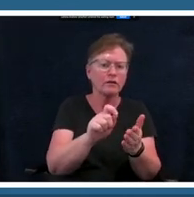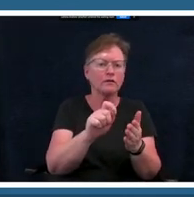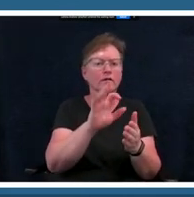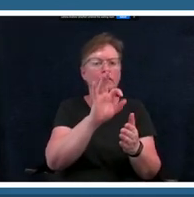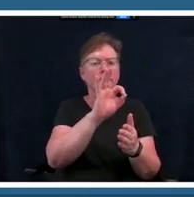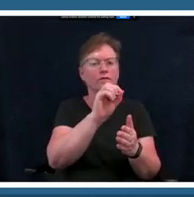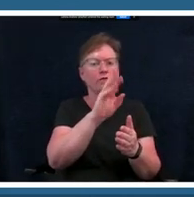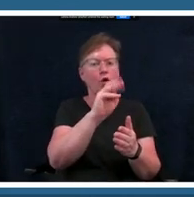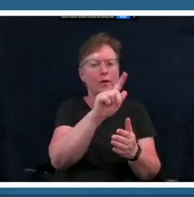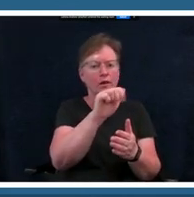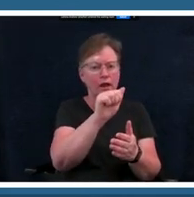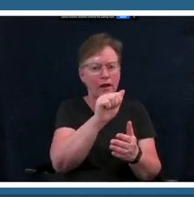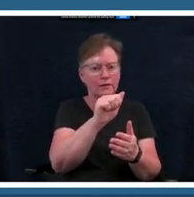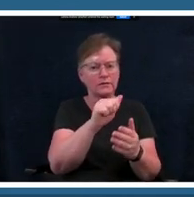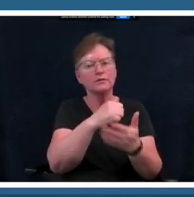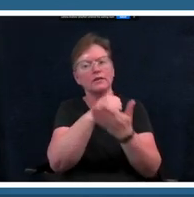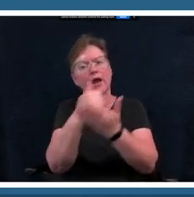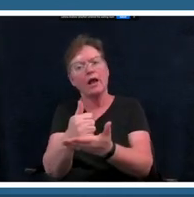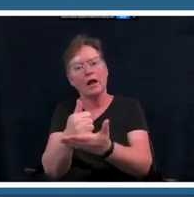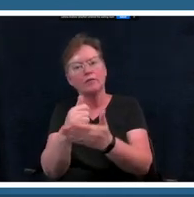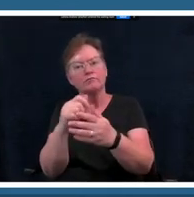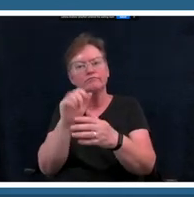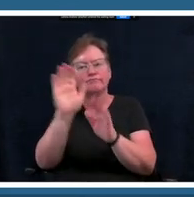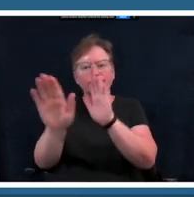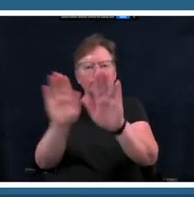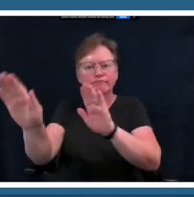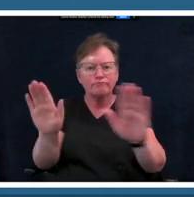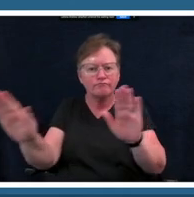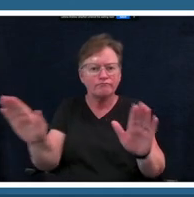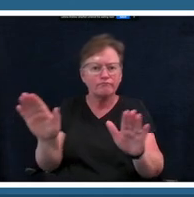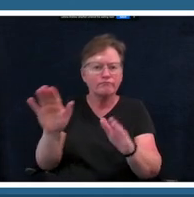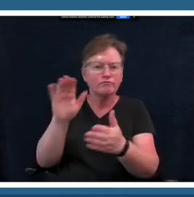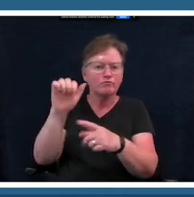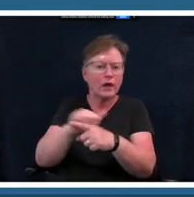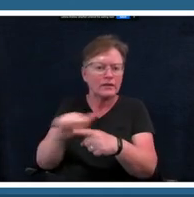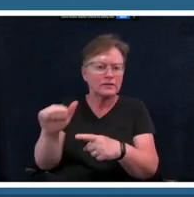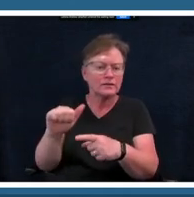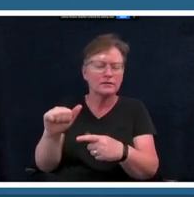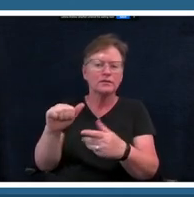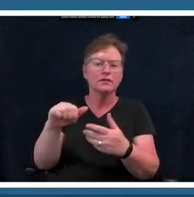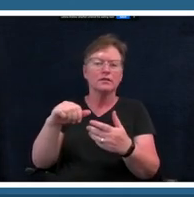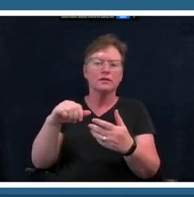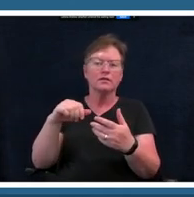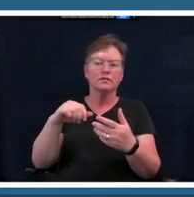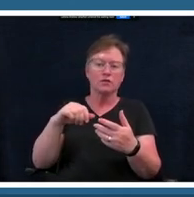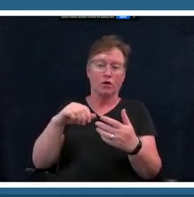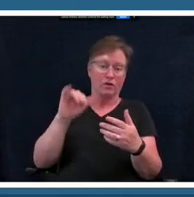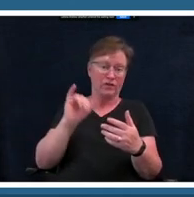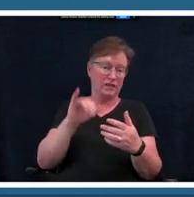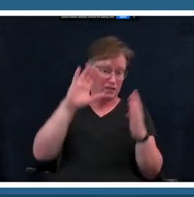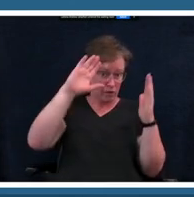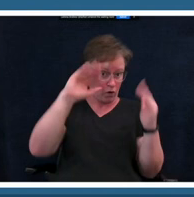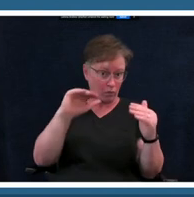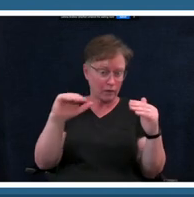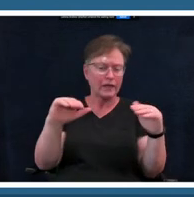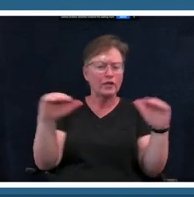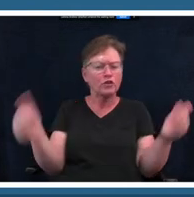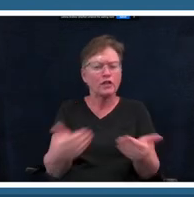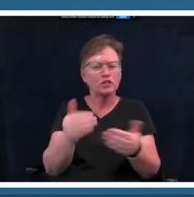those different practices so i hope that this introduction to the blues and the 12 bar